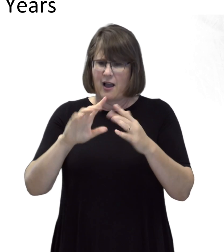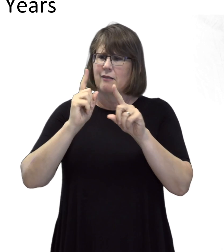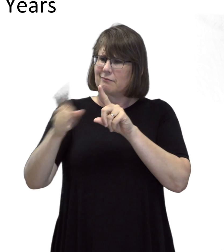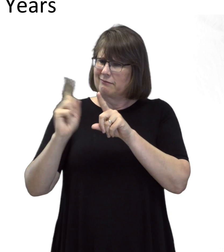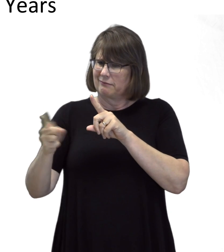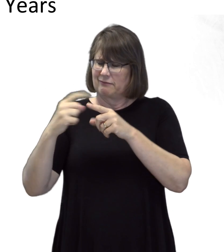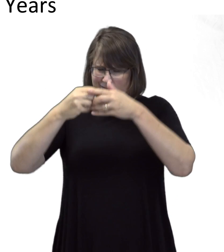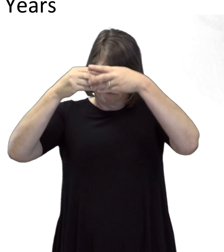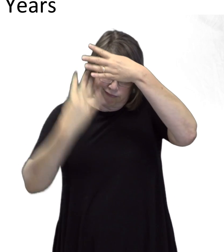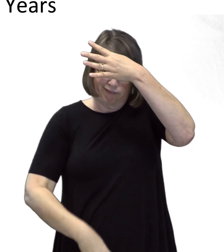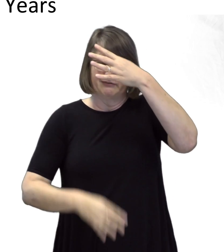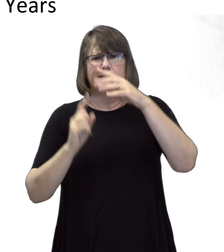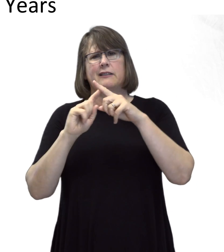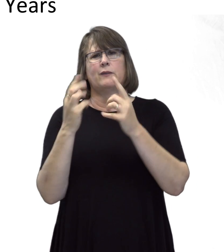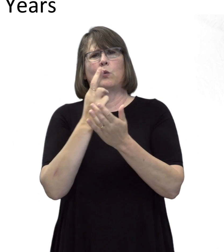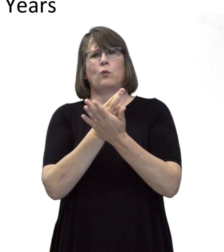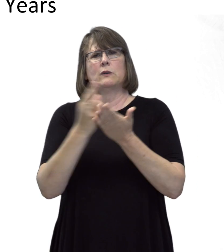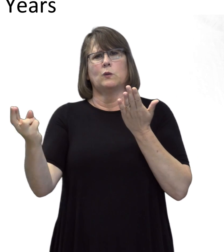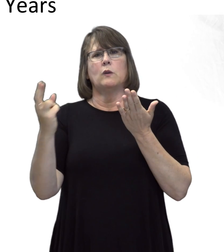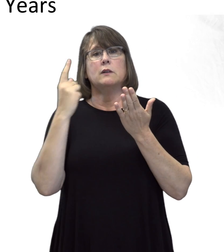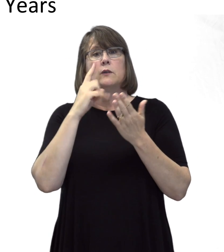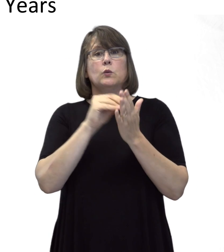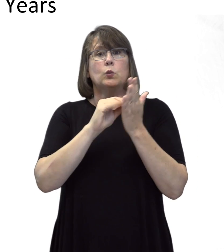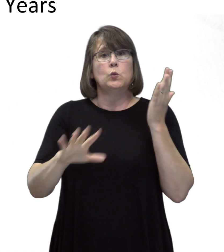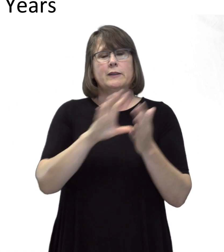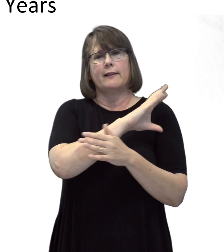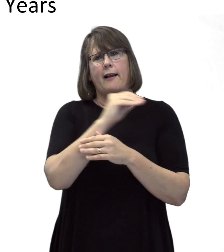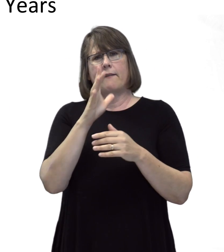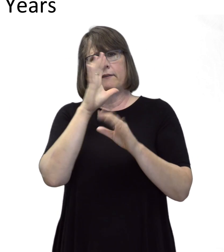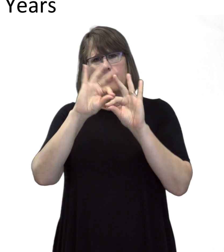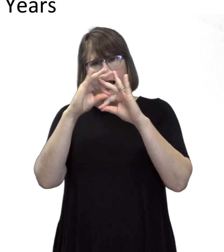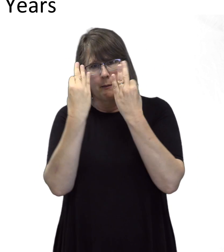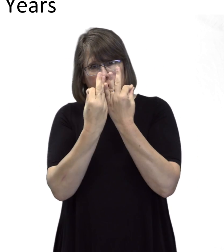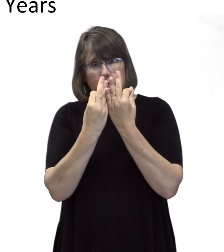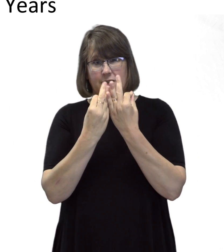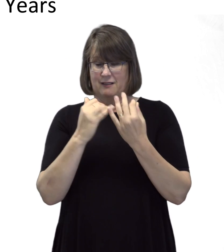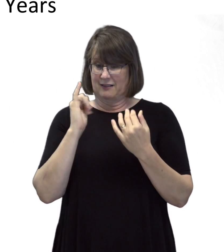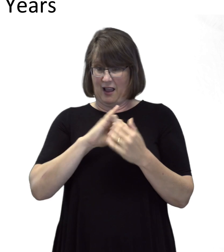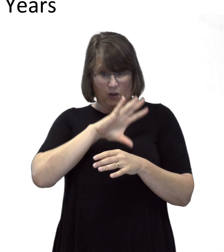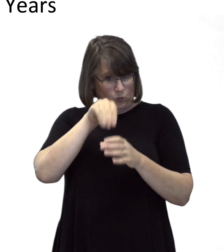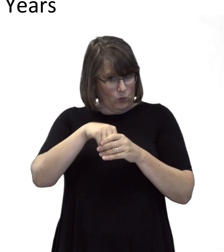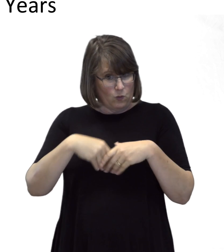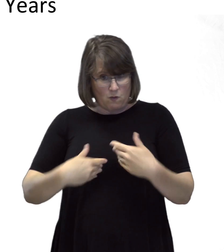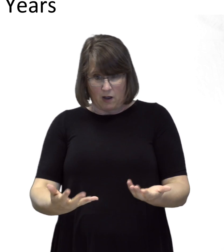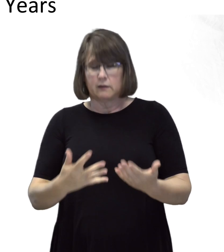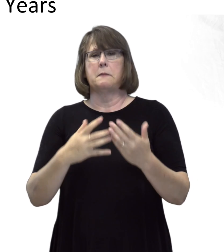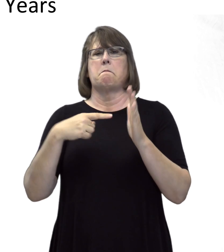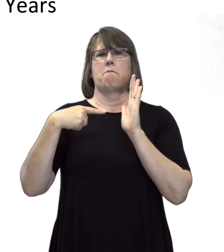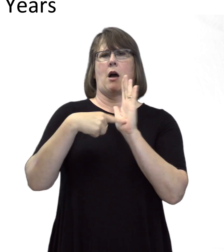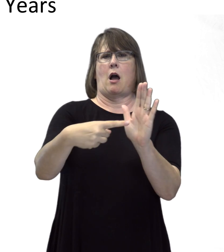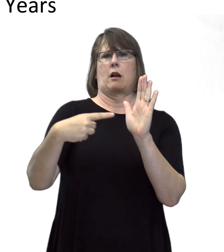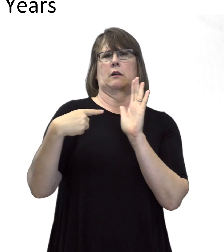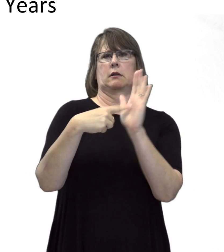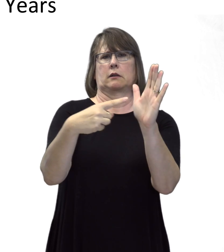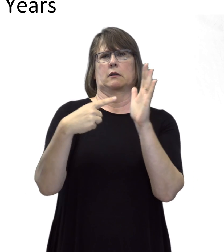can provide many resources to students and their families, including modeling communication